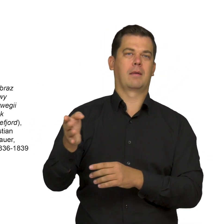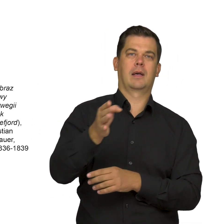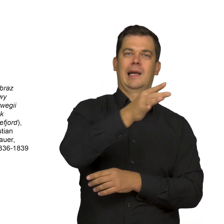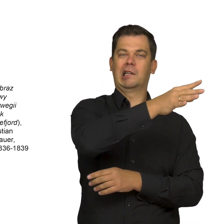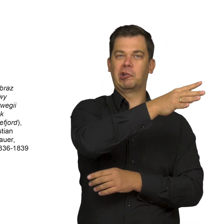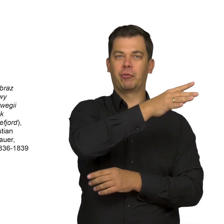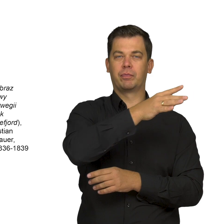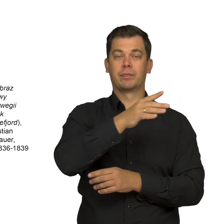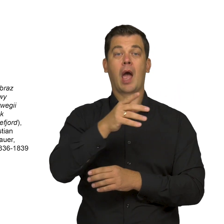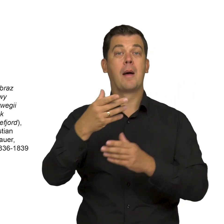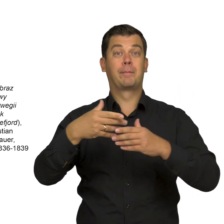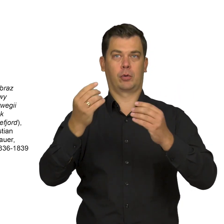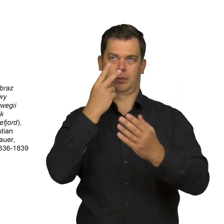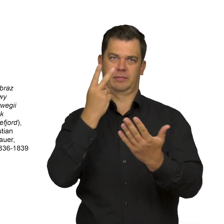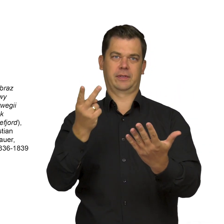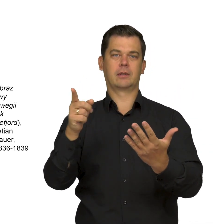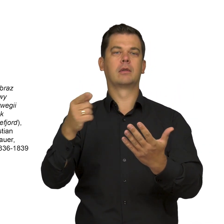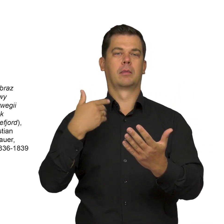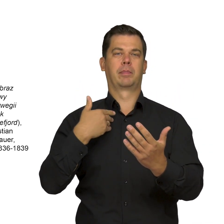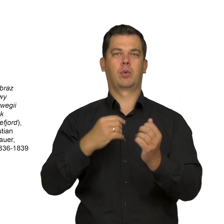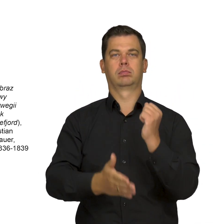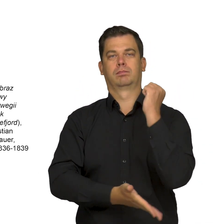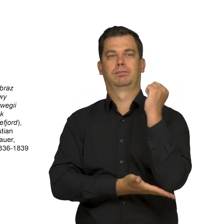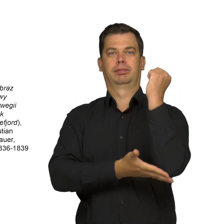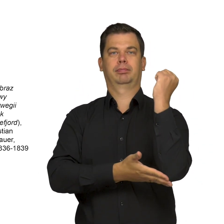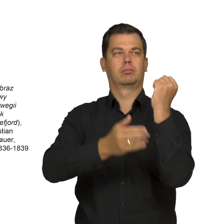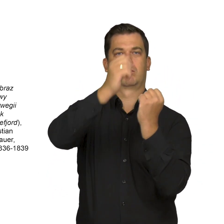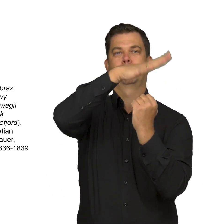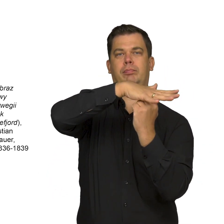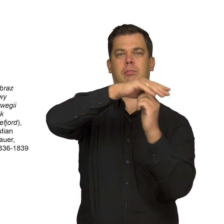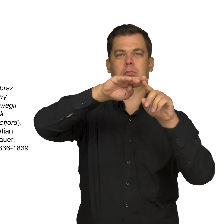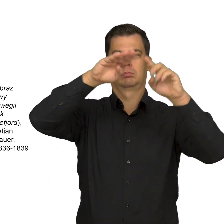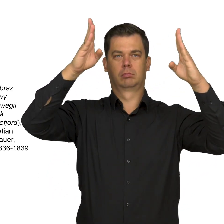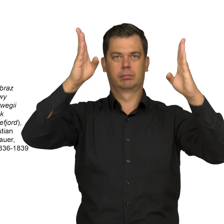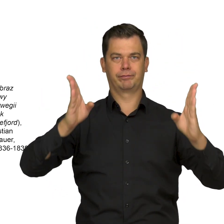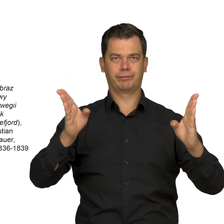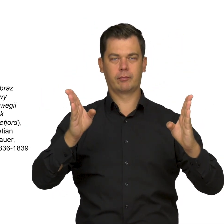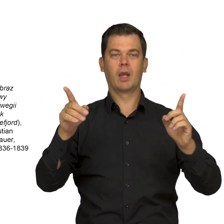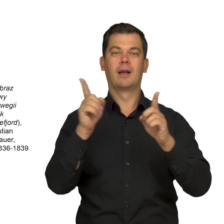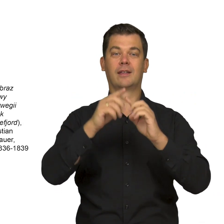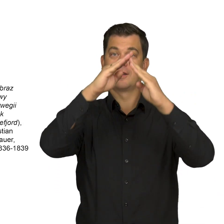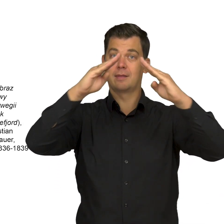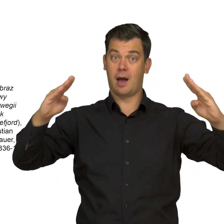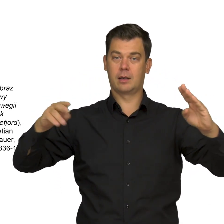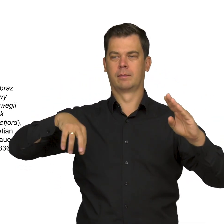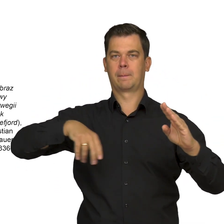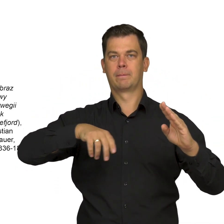In the foreground, we see a timber hut on stilts on the high shore. Its roof and the broad path leading to it